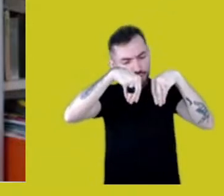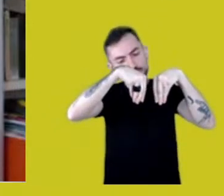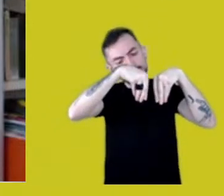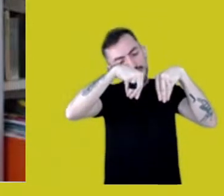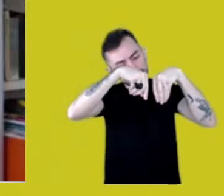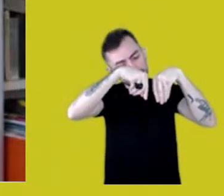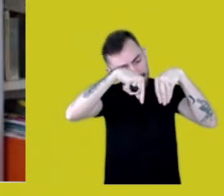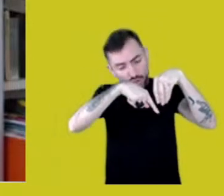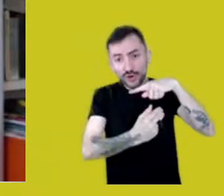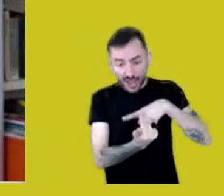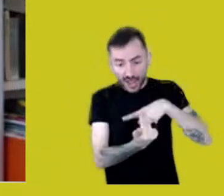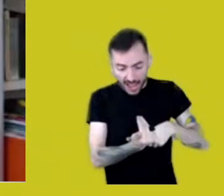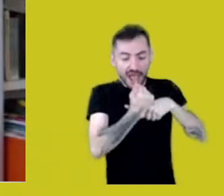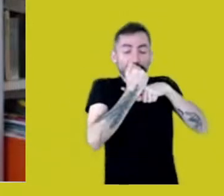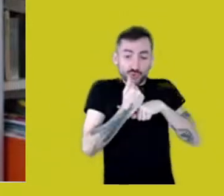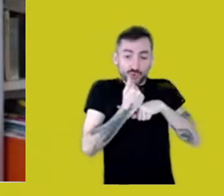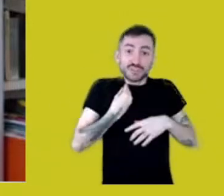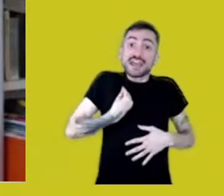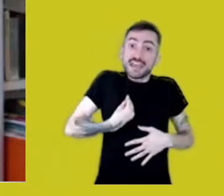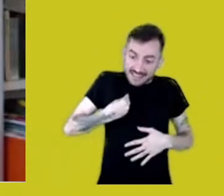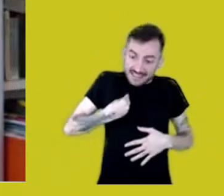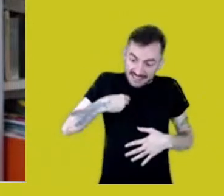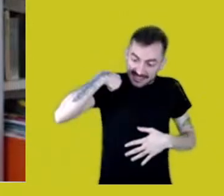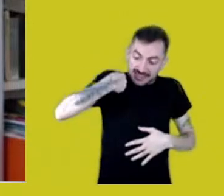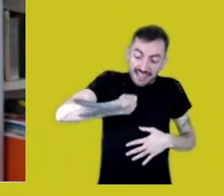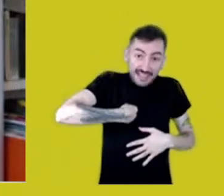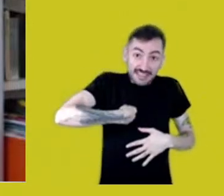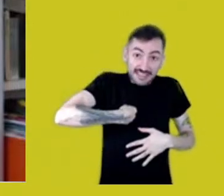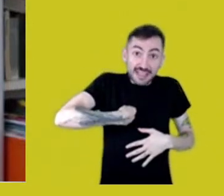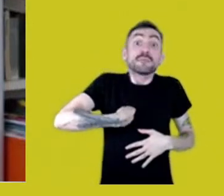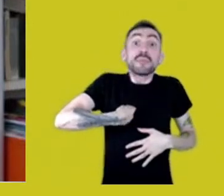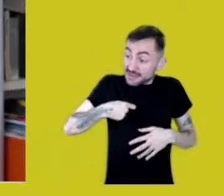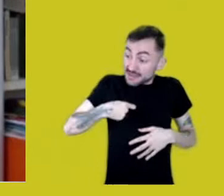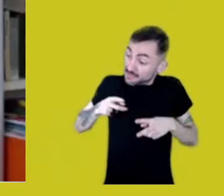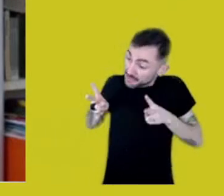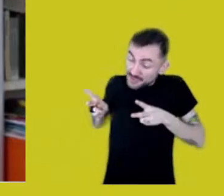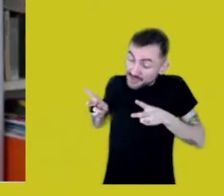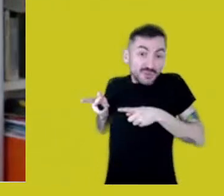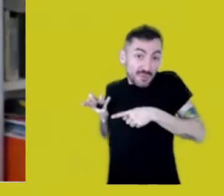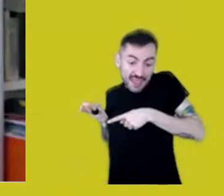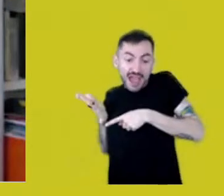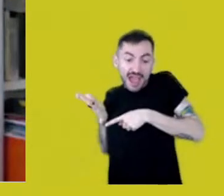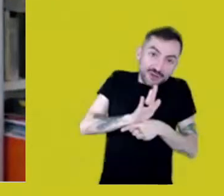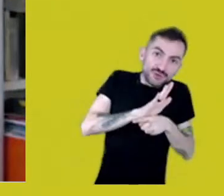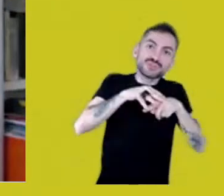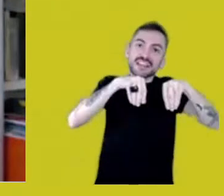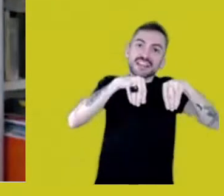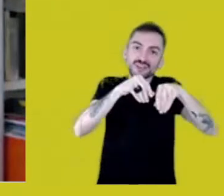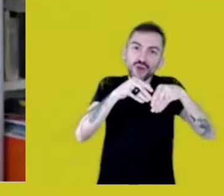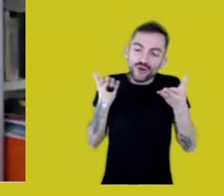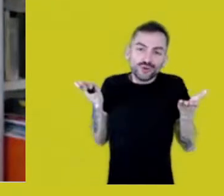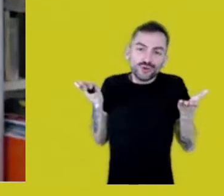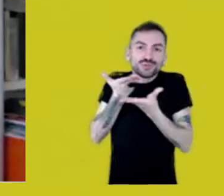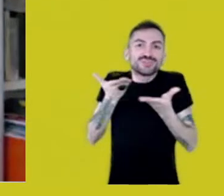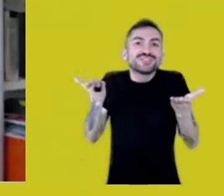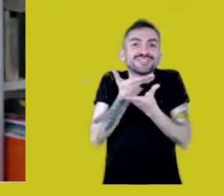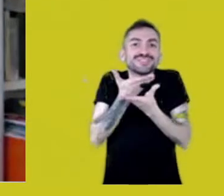but also is constituted from that which is narrated, that which is orally transmitted,